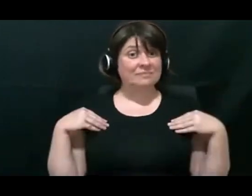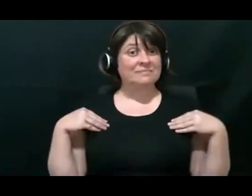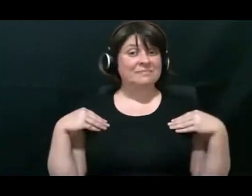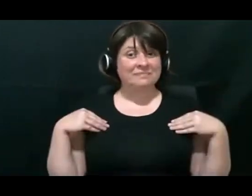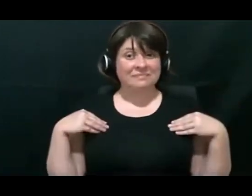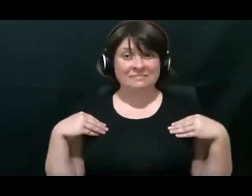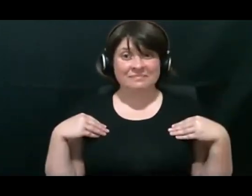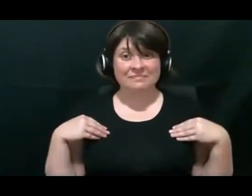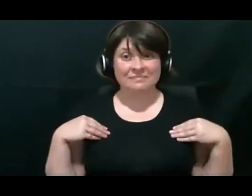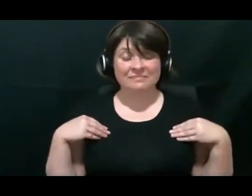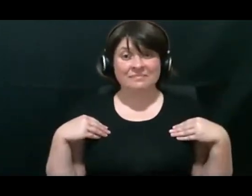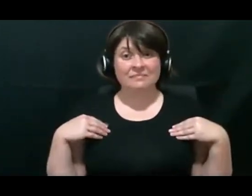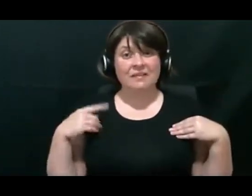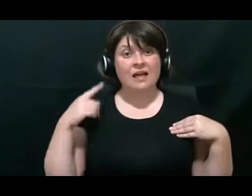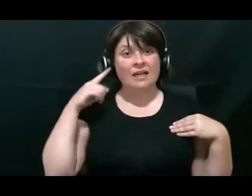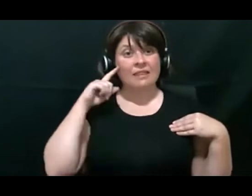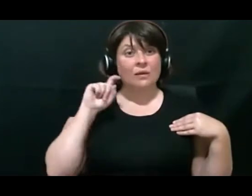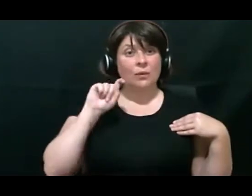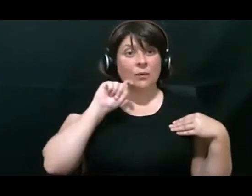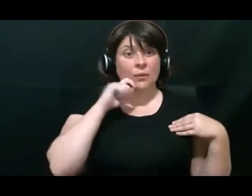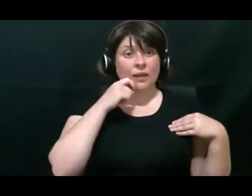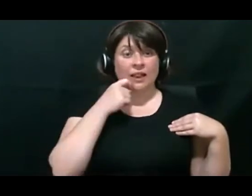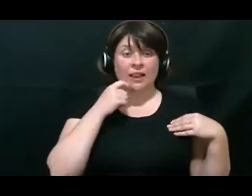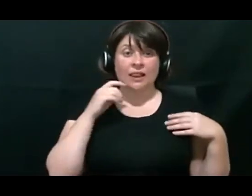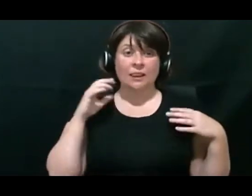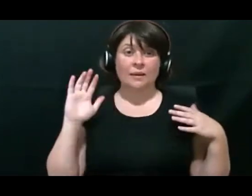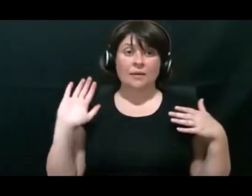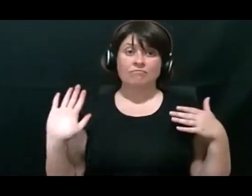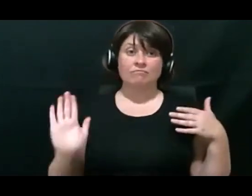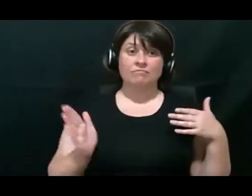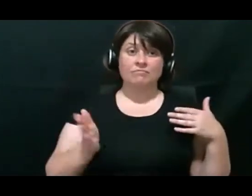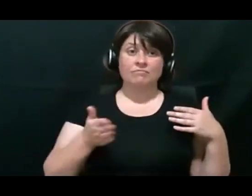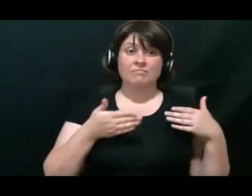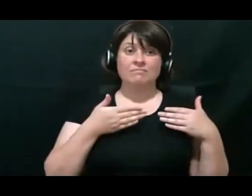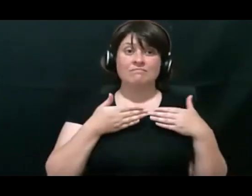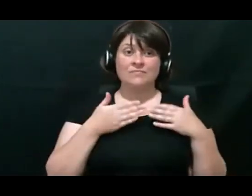I think we will conclude the webinar now.